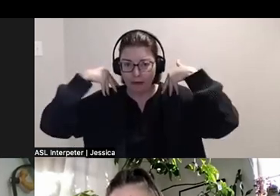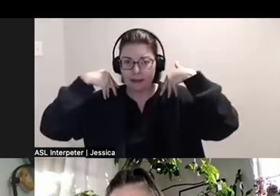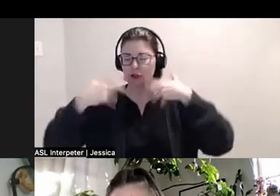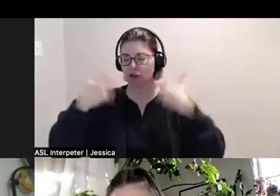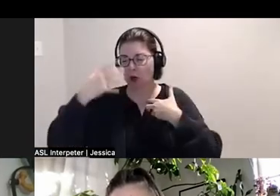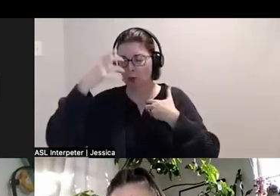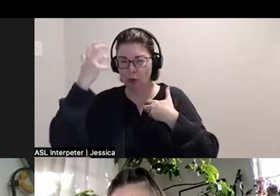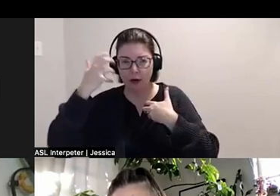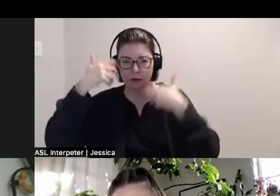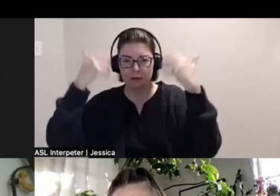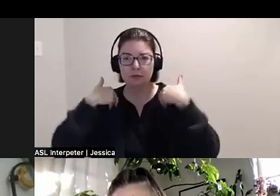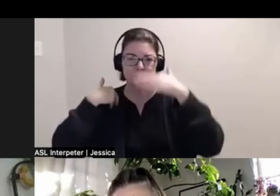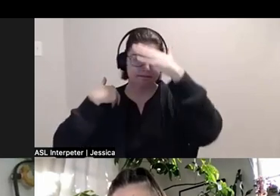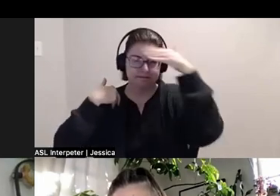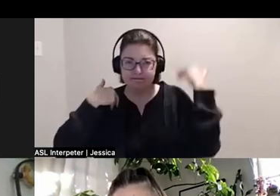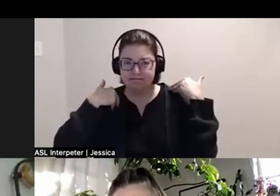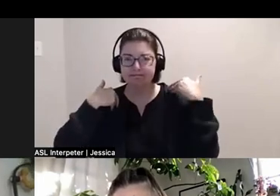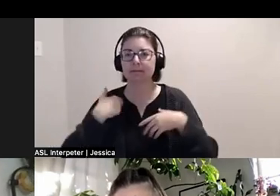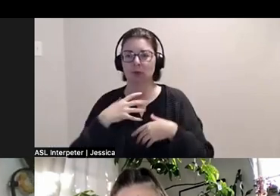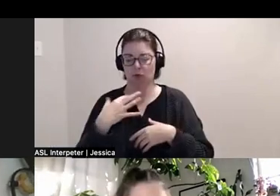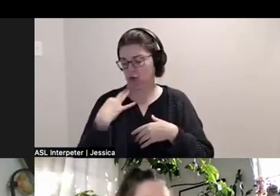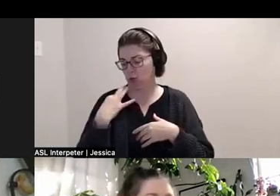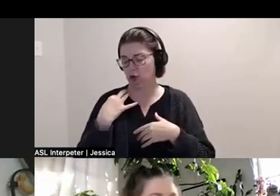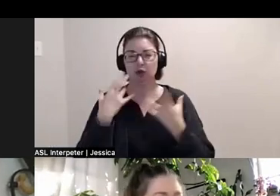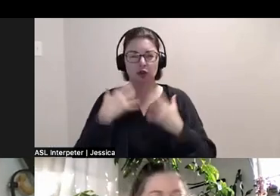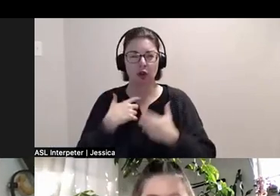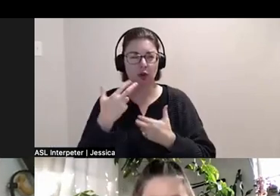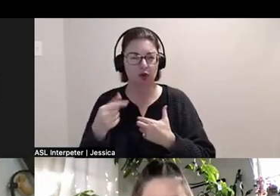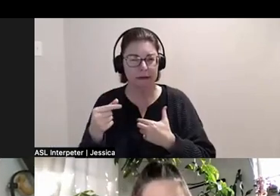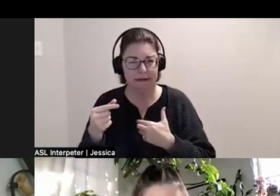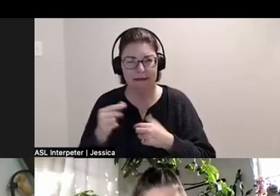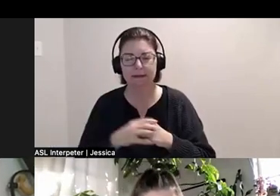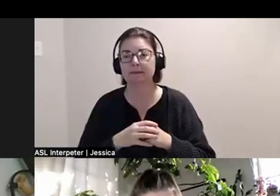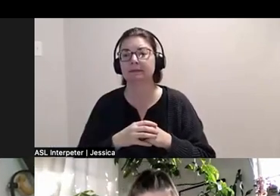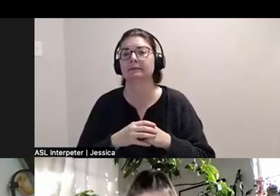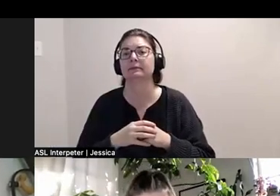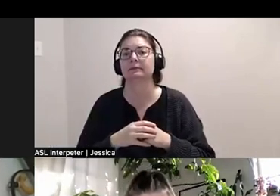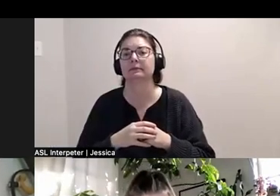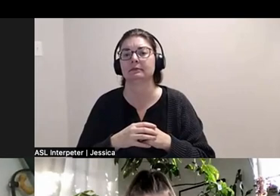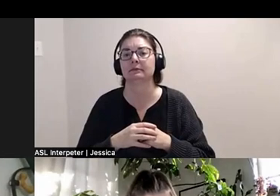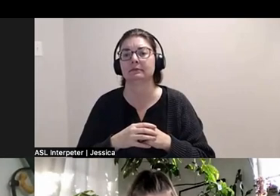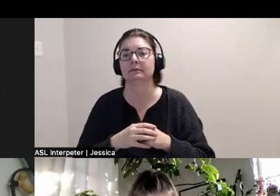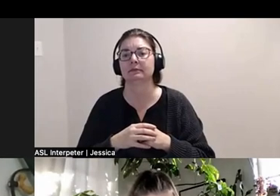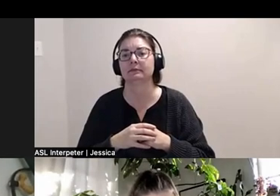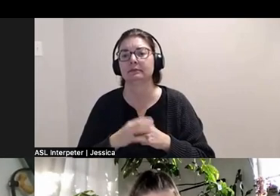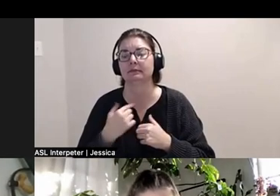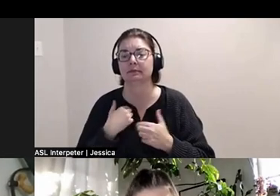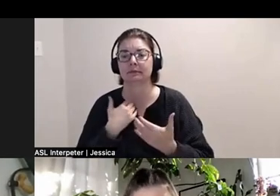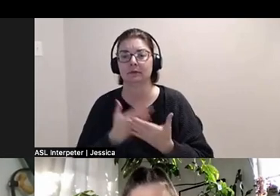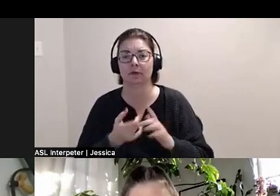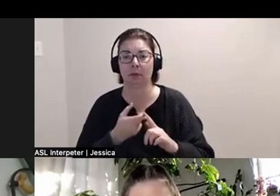I'm wearing a dark green sweater. And I am coming to you from my bed.